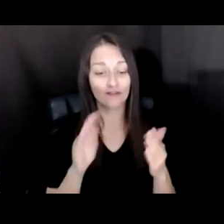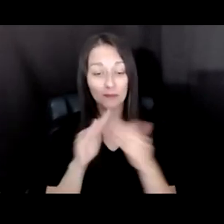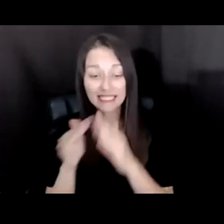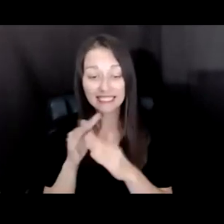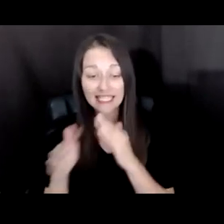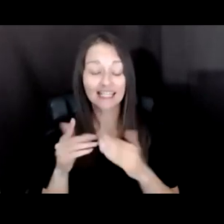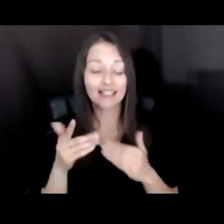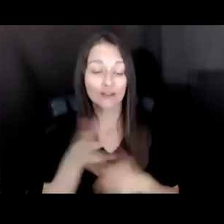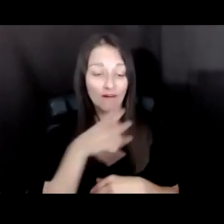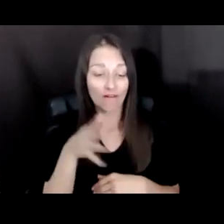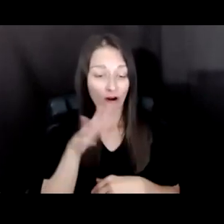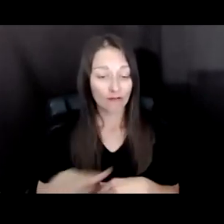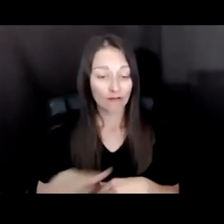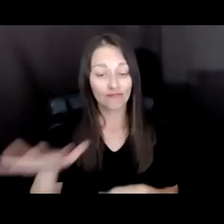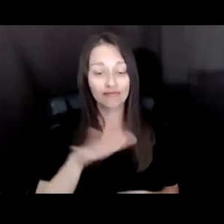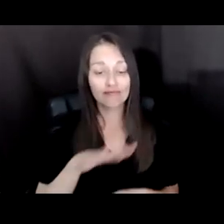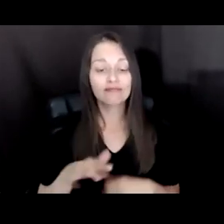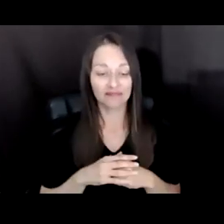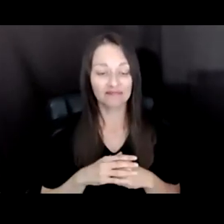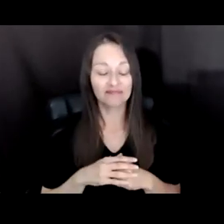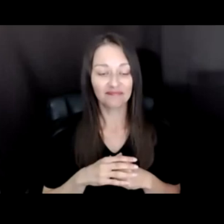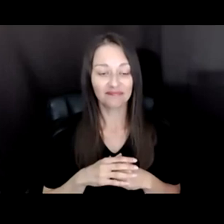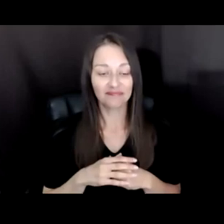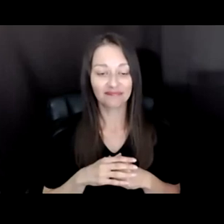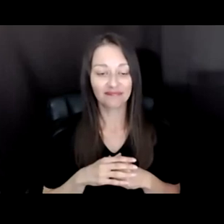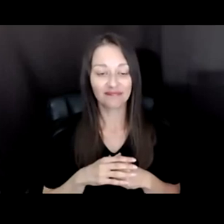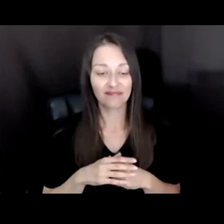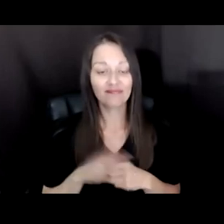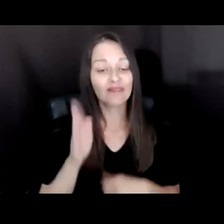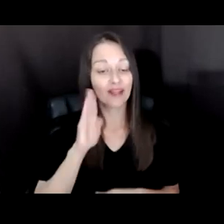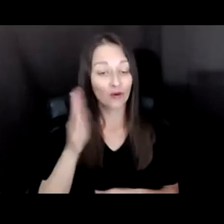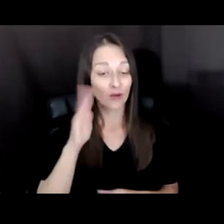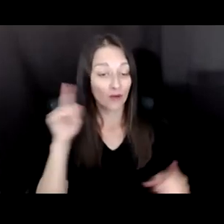TODAY, IN ADDITION TO HEARING FROM PROMINENT ARTISTS AND FUNDERS,